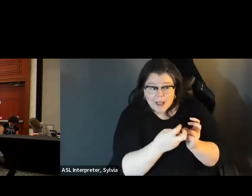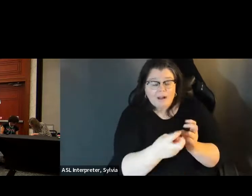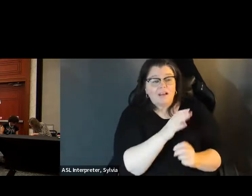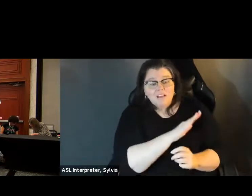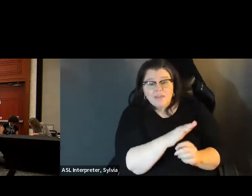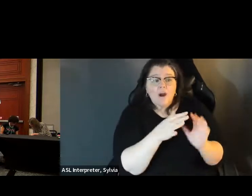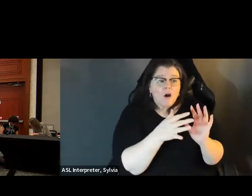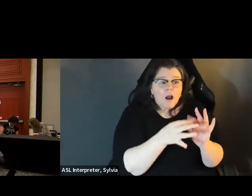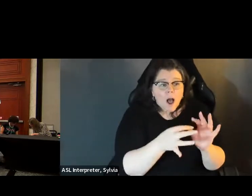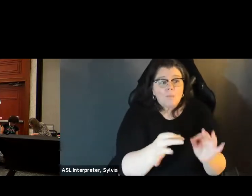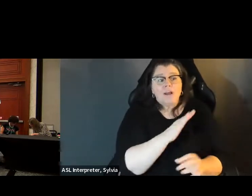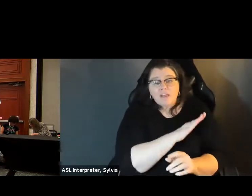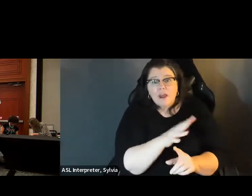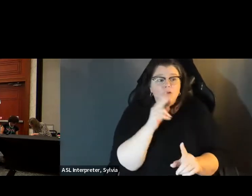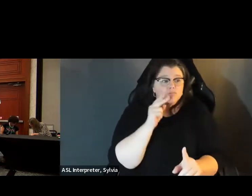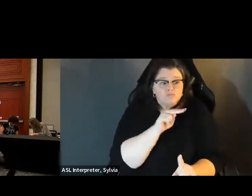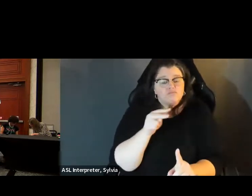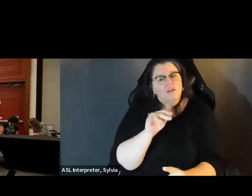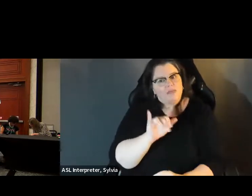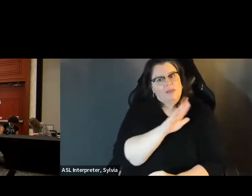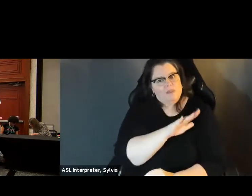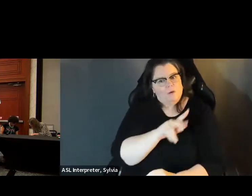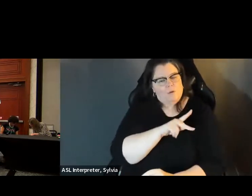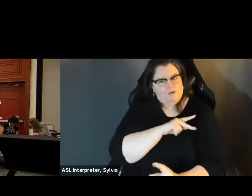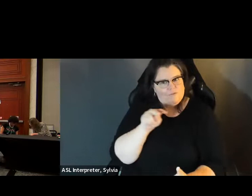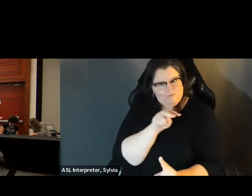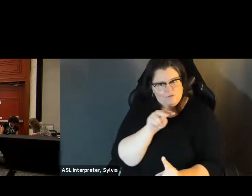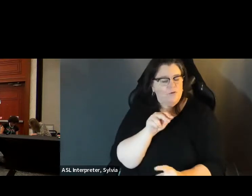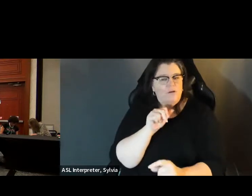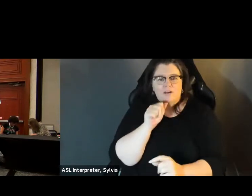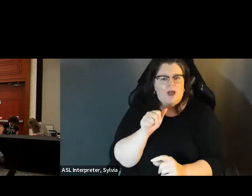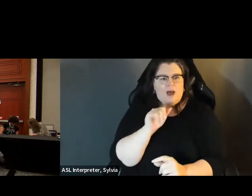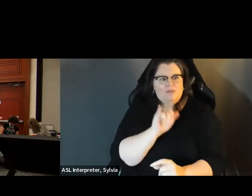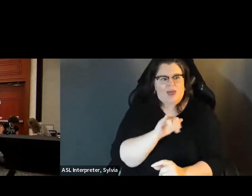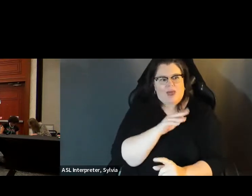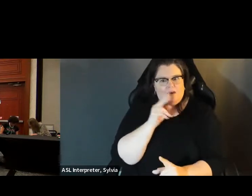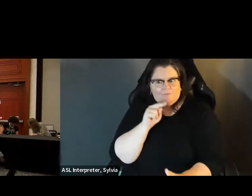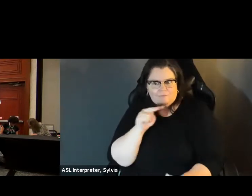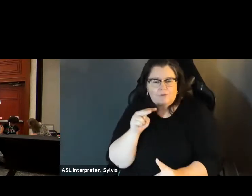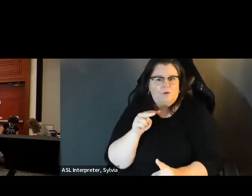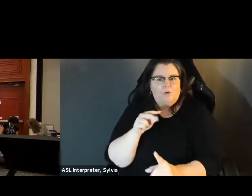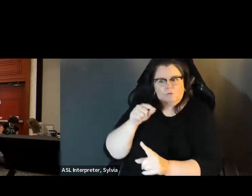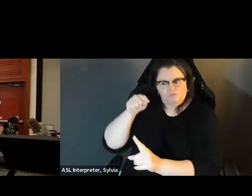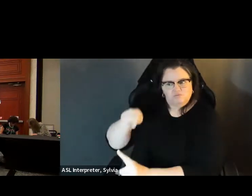M. I just wanna remind everybody that the comments and views of our panelists are their own, and not necessarily those of disability rights. the comments and views of our panelists are their own and not necessarily those of Disability Rights Florida.